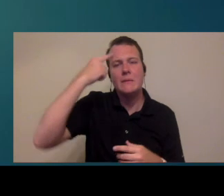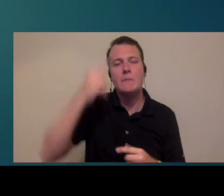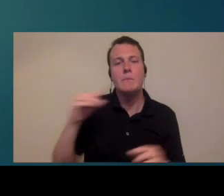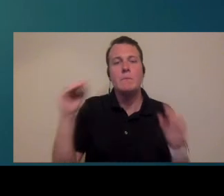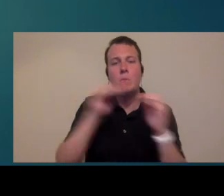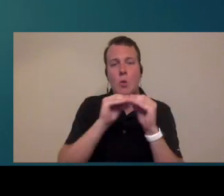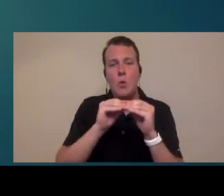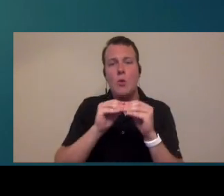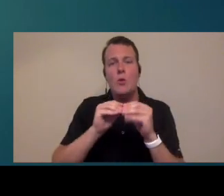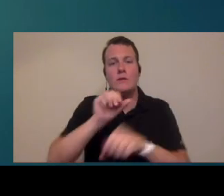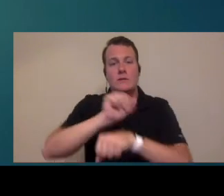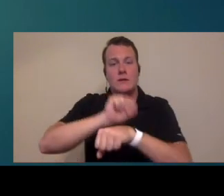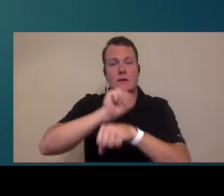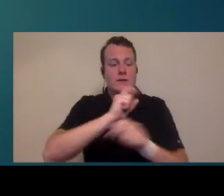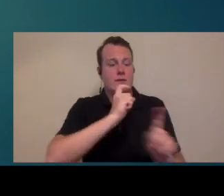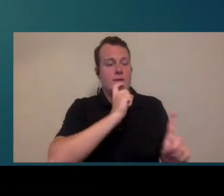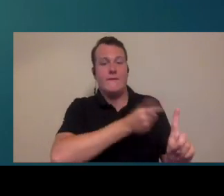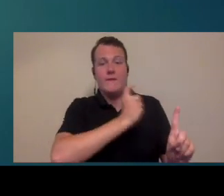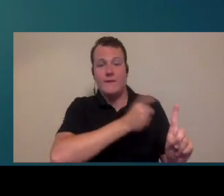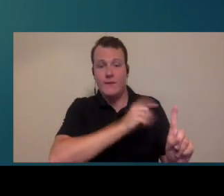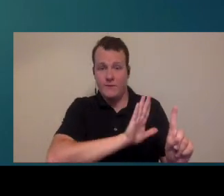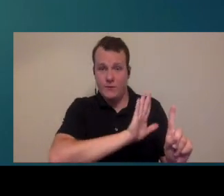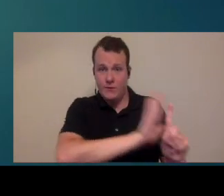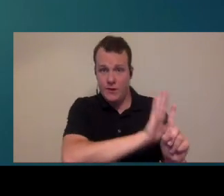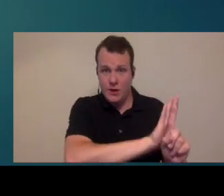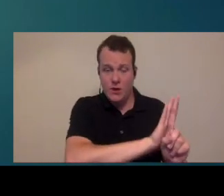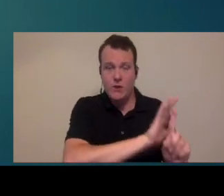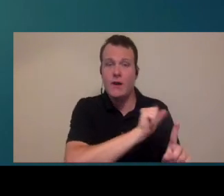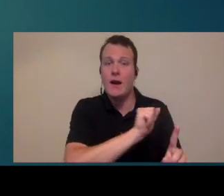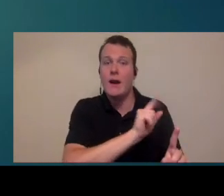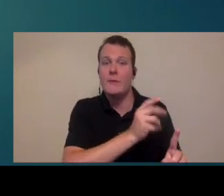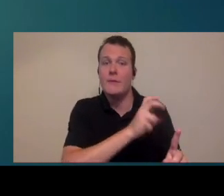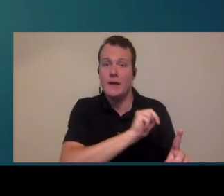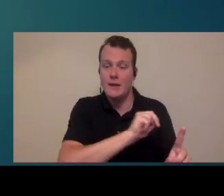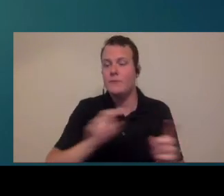you can delegate to other staff members it allows you to have more direct